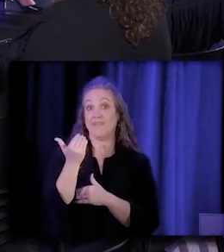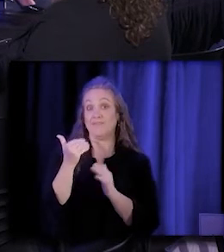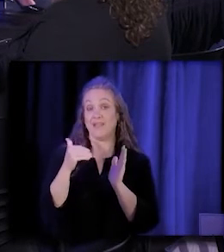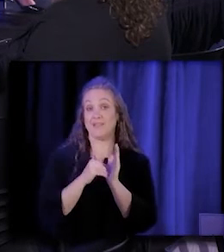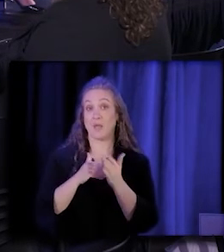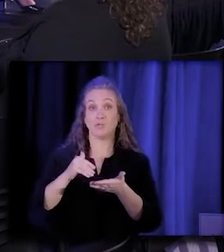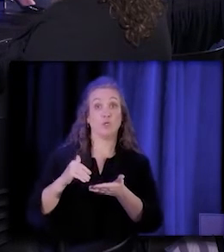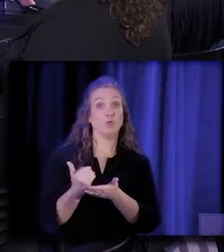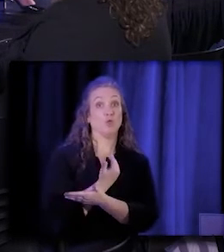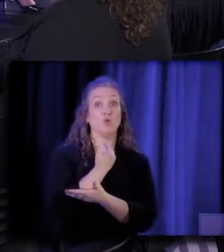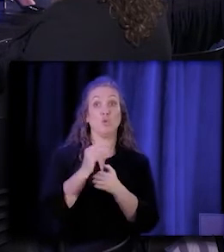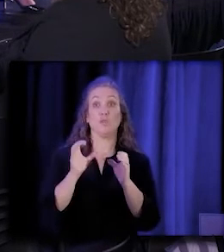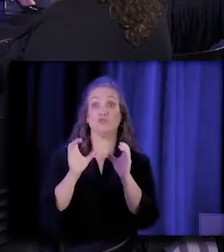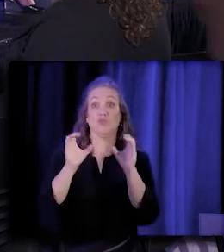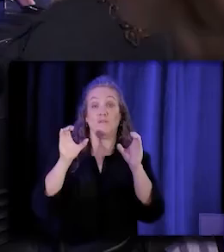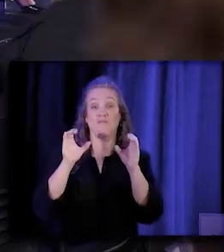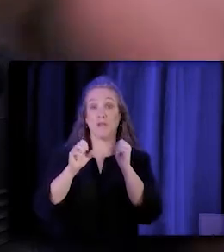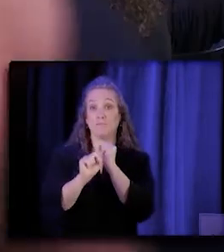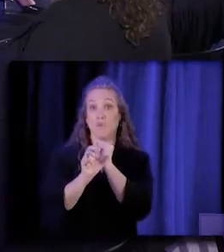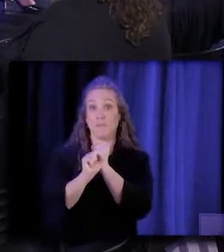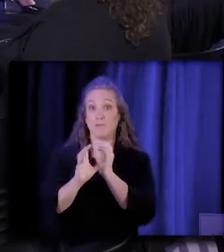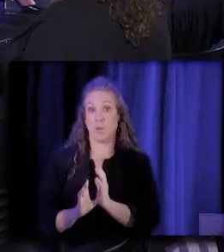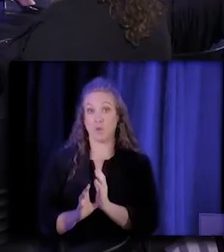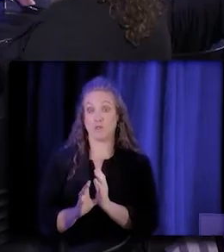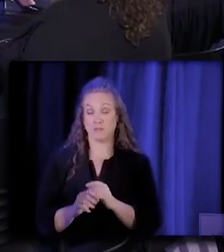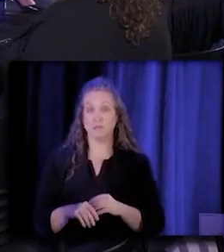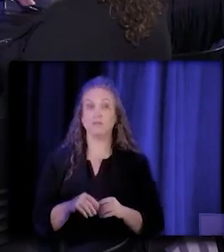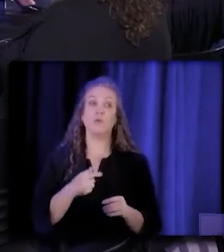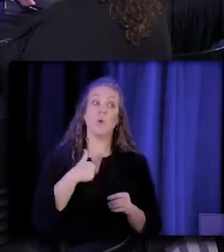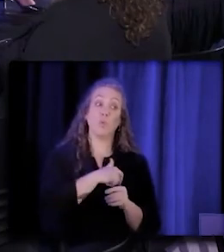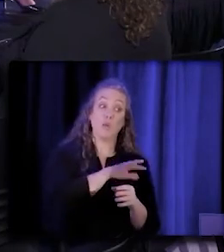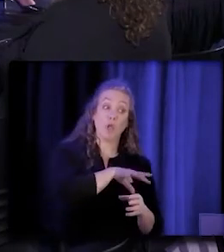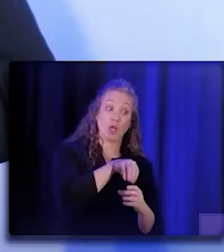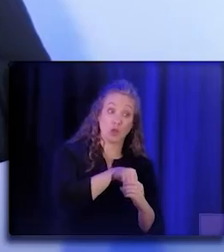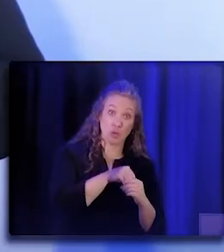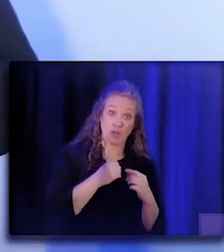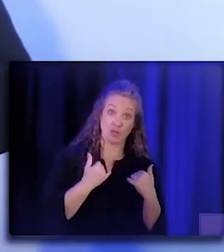Promotores, representatives, so we are including the existing folks that we are reaching out to